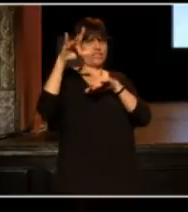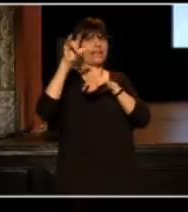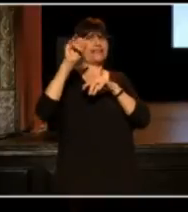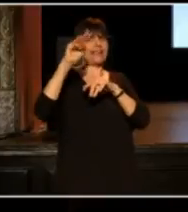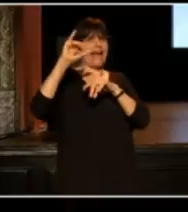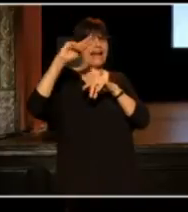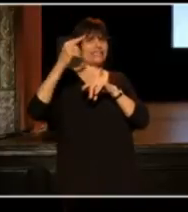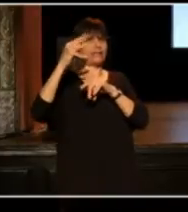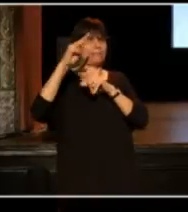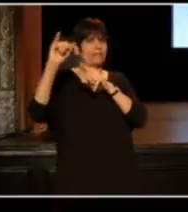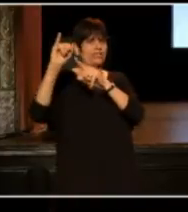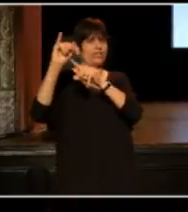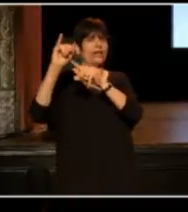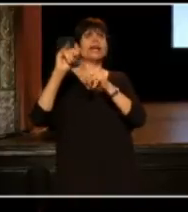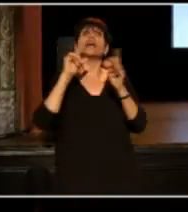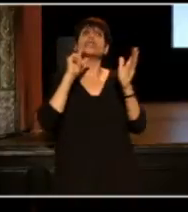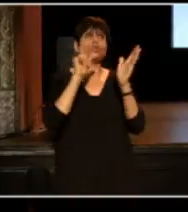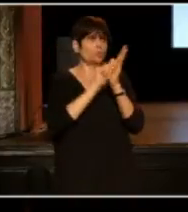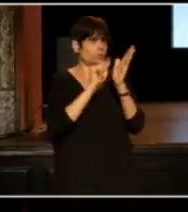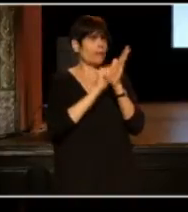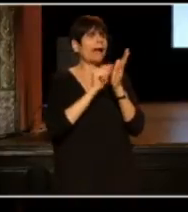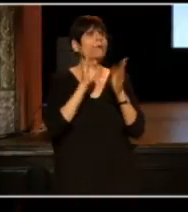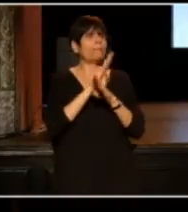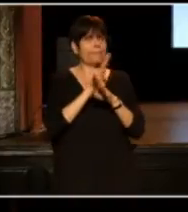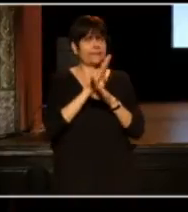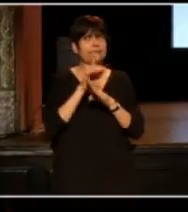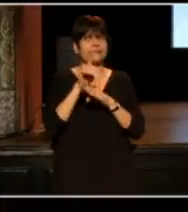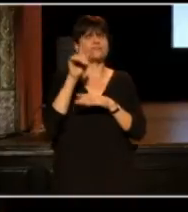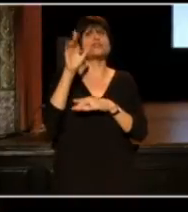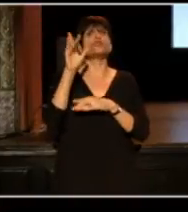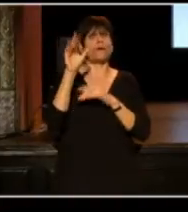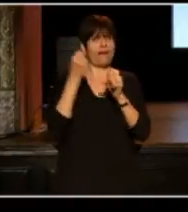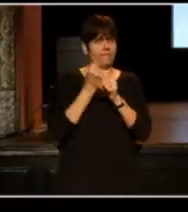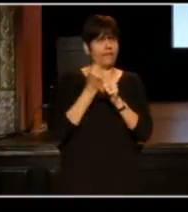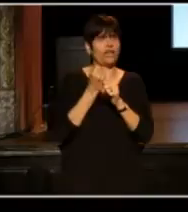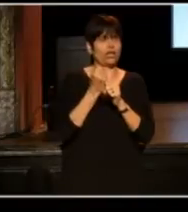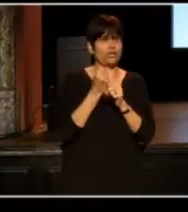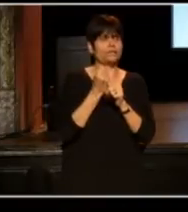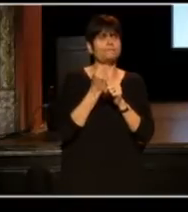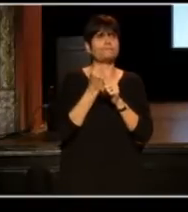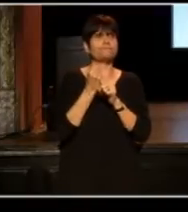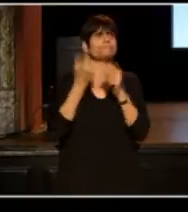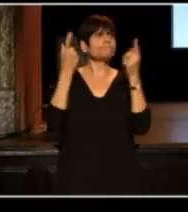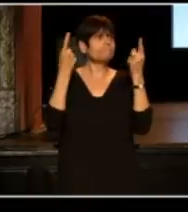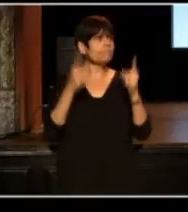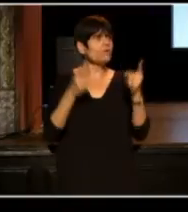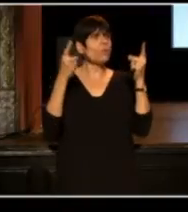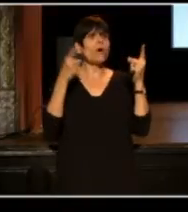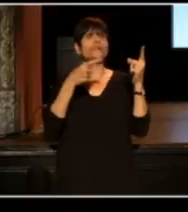She was in the newspaper business for 25 years. In fact, when she took her job